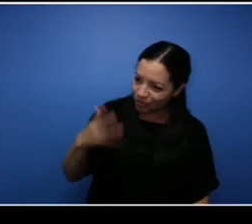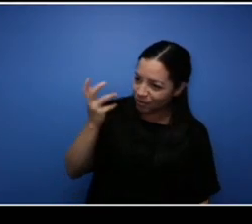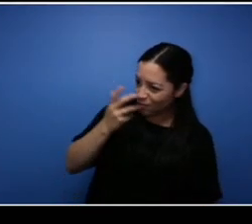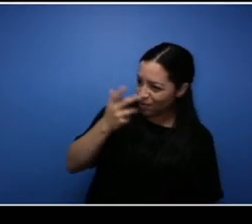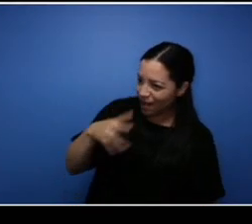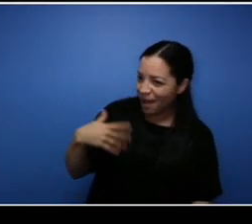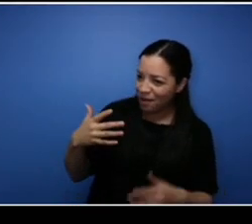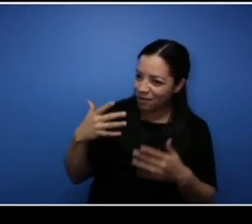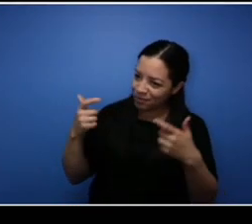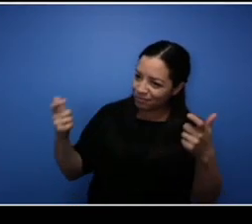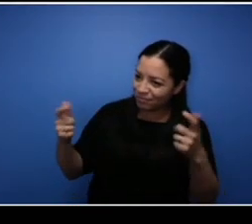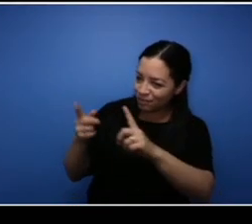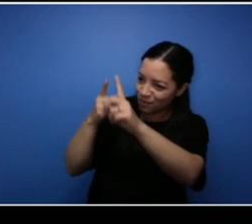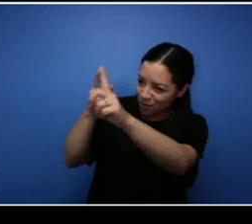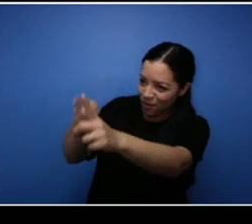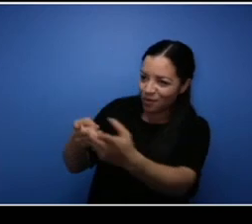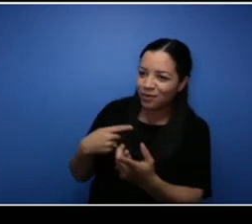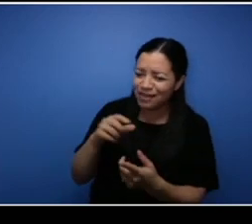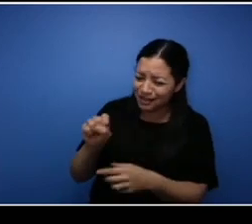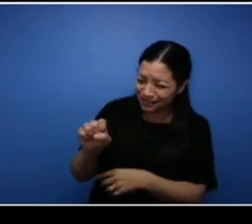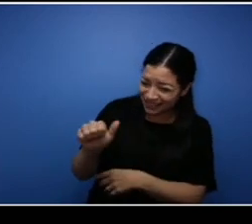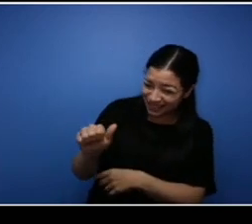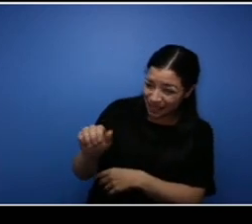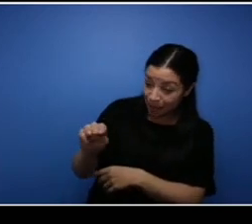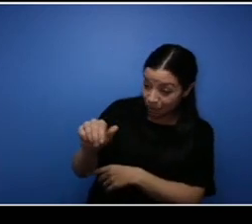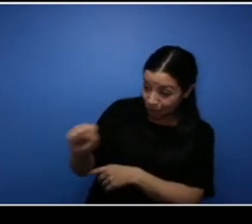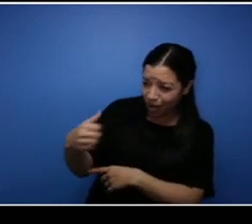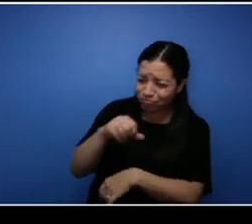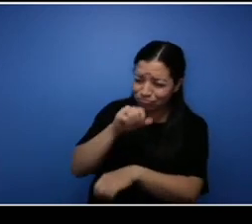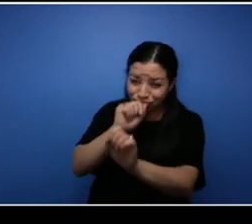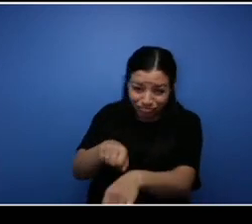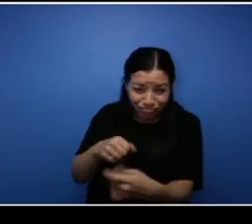love this the Sea Moss idea because you know a lot of people don't know the health benefits